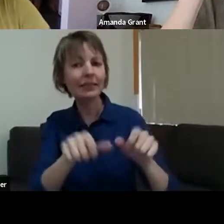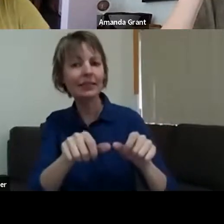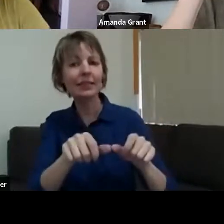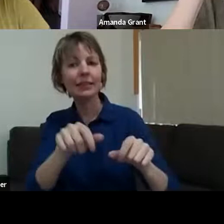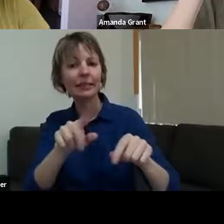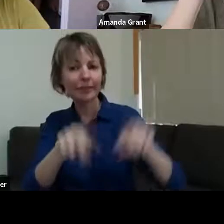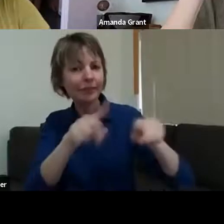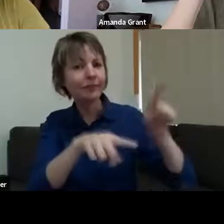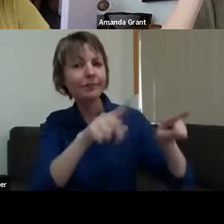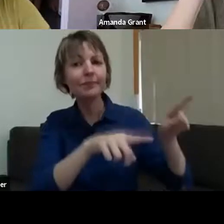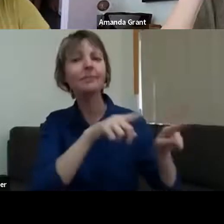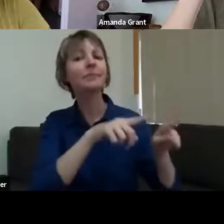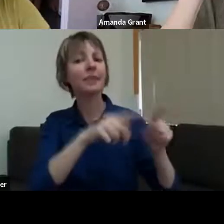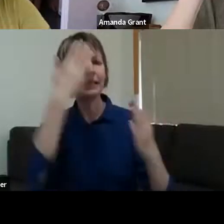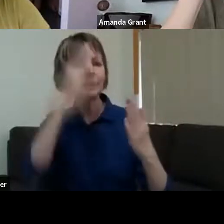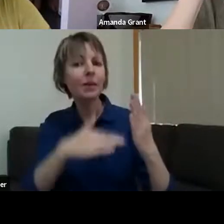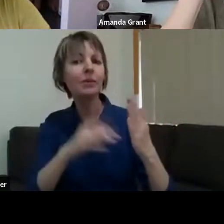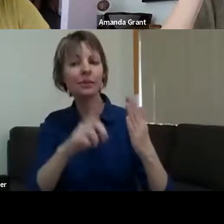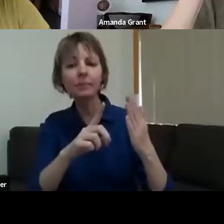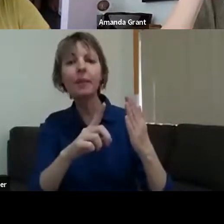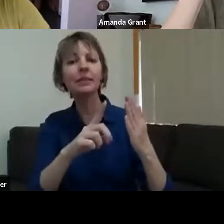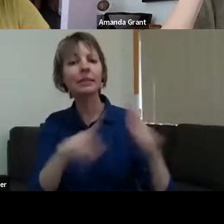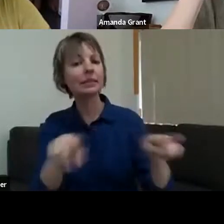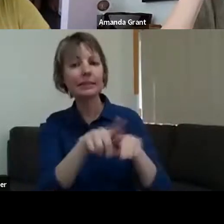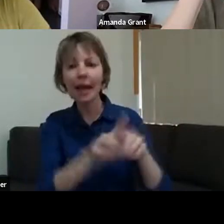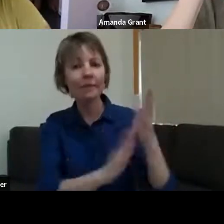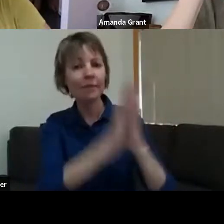experience. And people called each other out dash not in a bad way, but